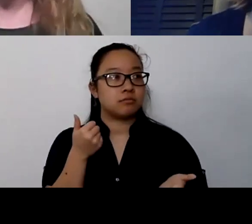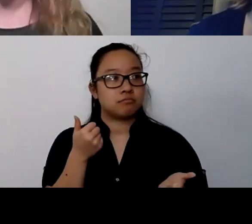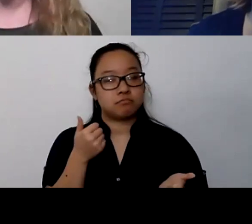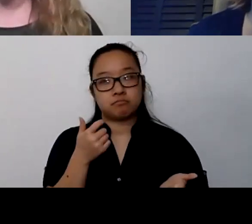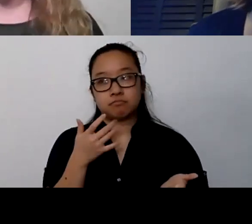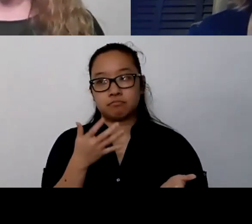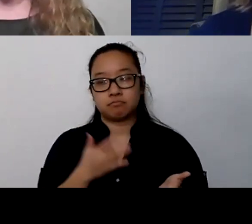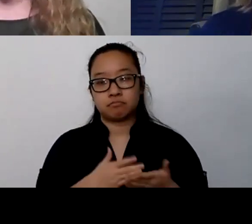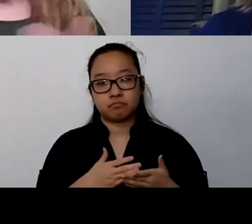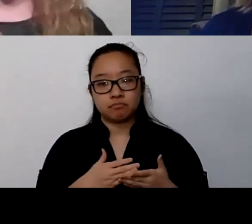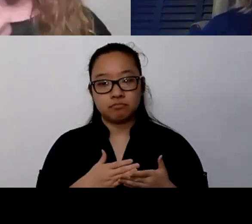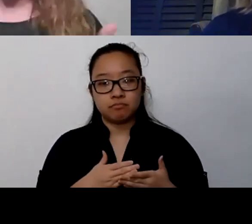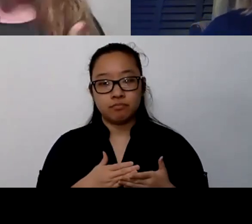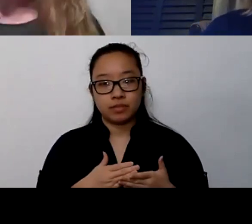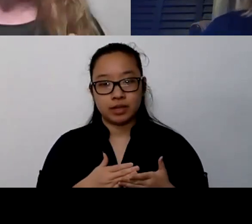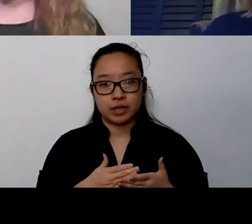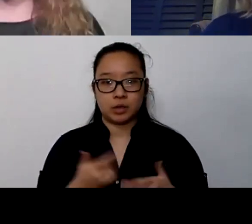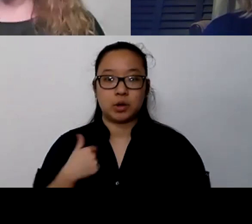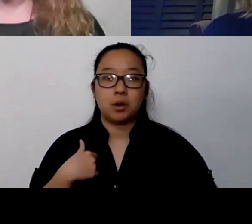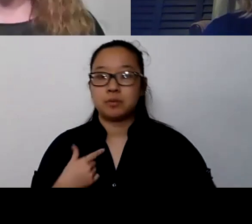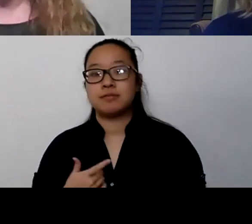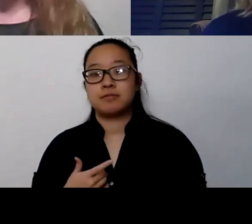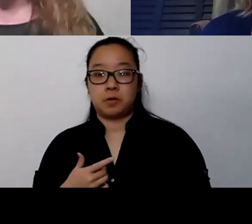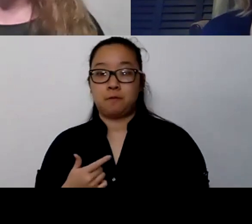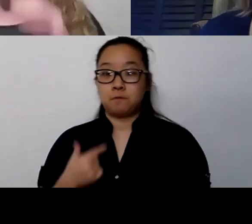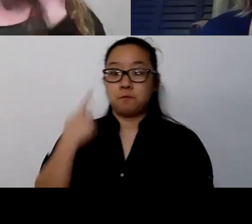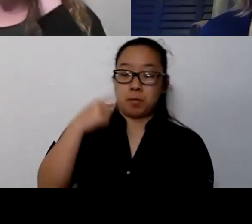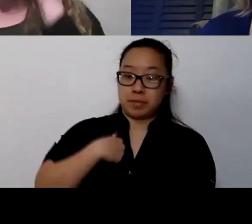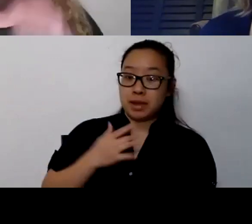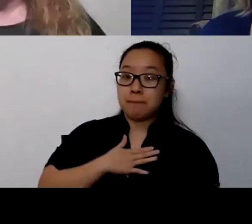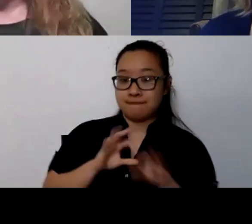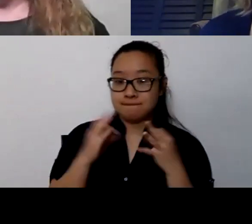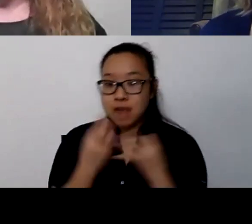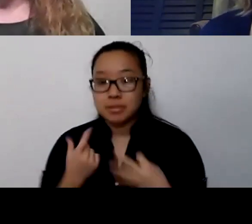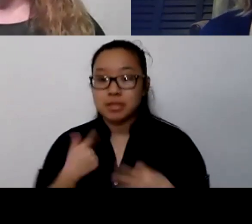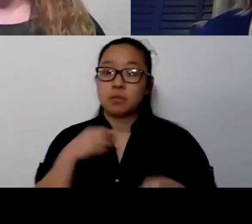and then, okay, let's bring them back. And that was really tough. It was actually really, really tough